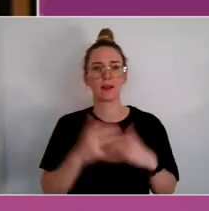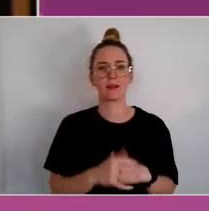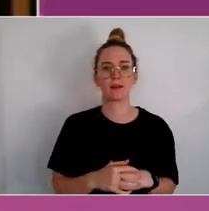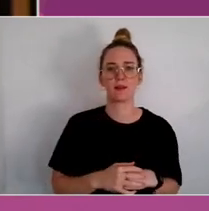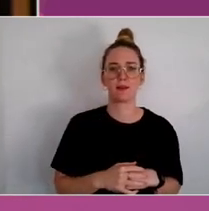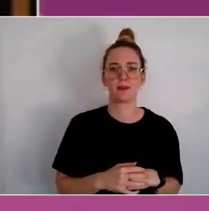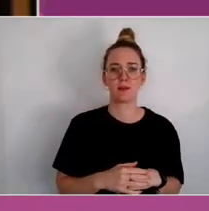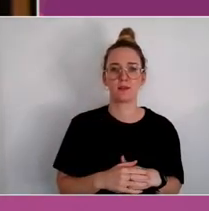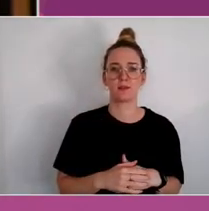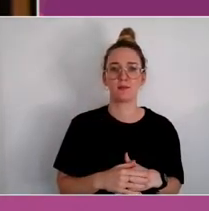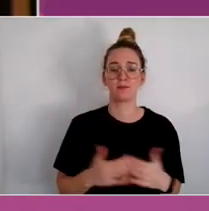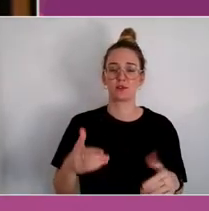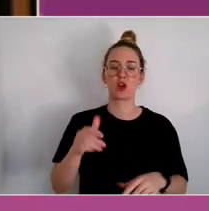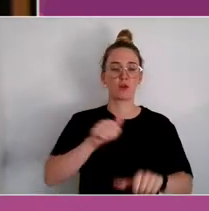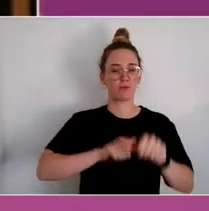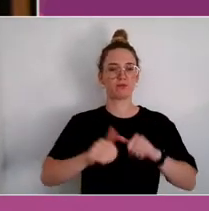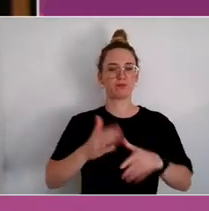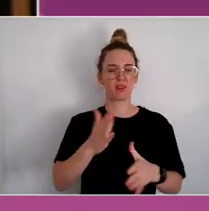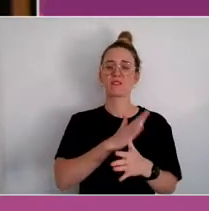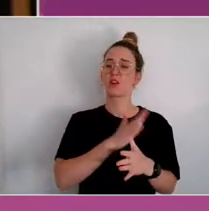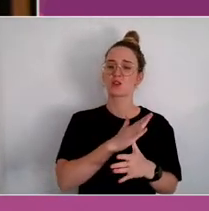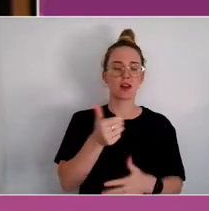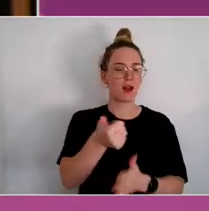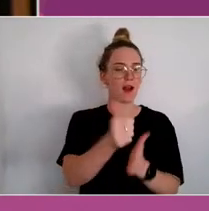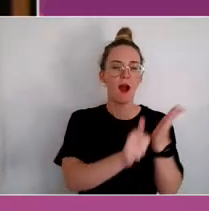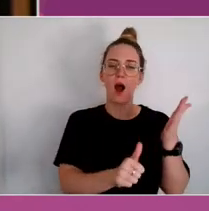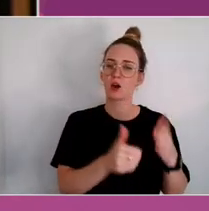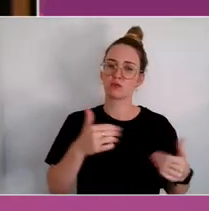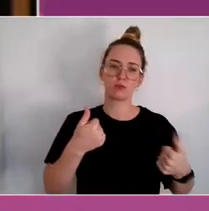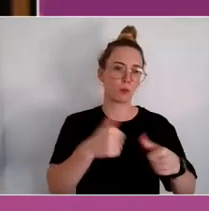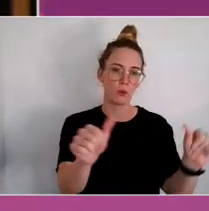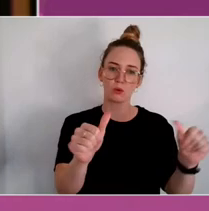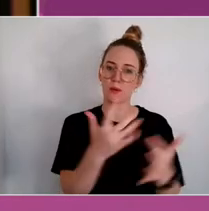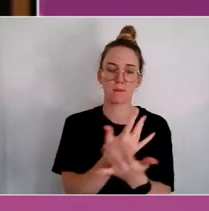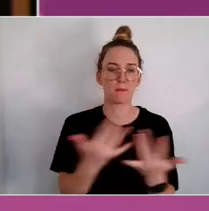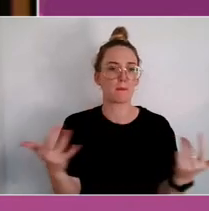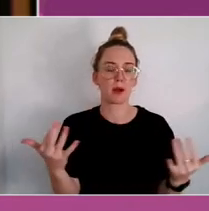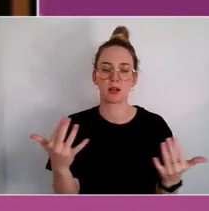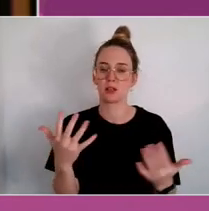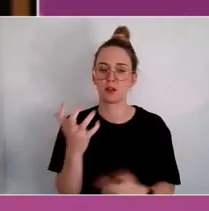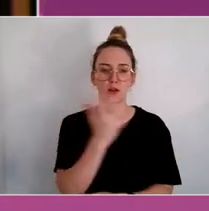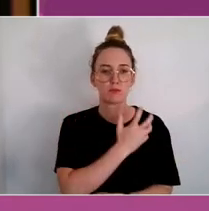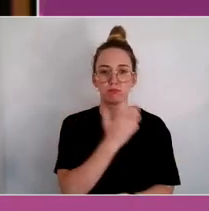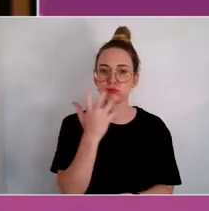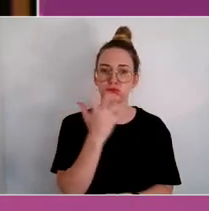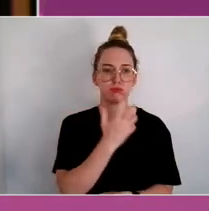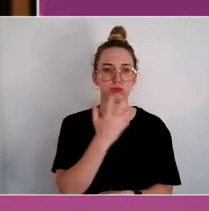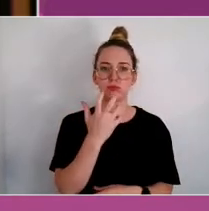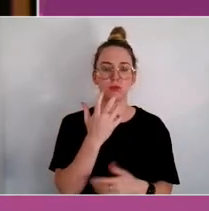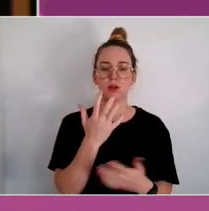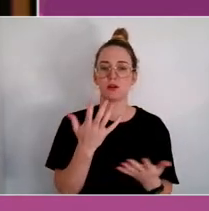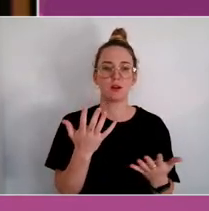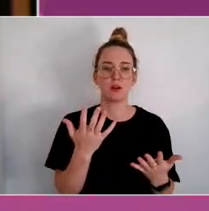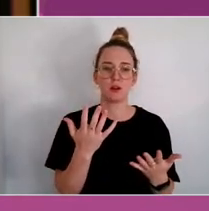In so many powerful ways, I think there's huge opportunity to actually really recognise